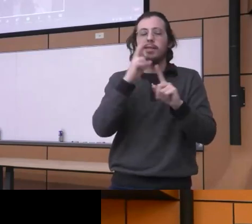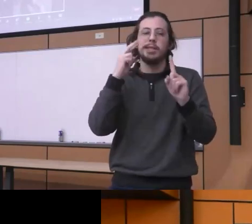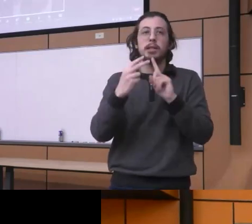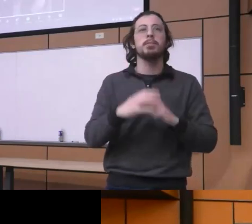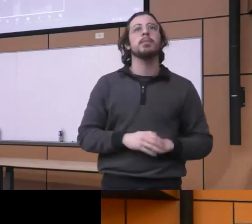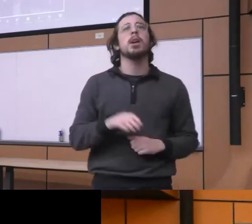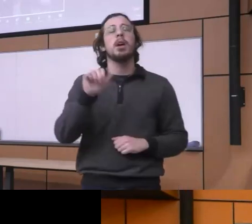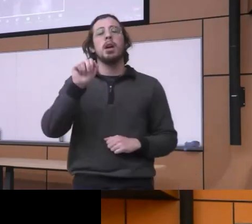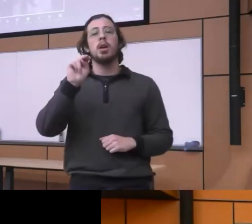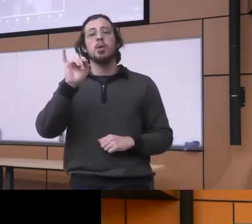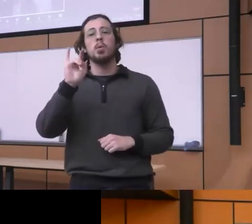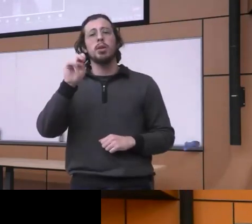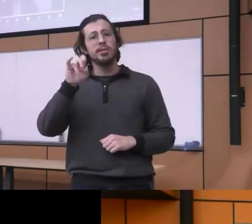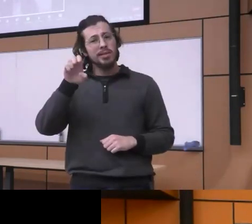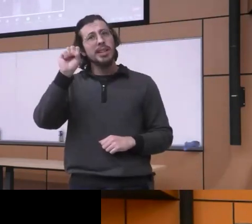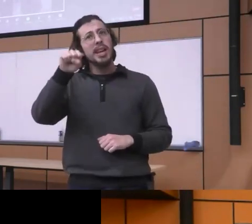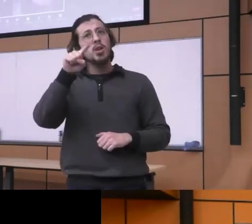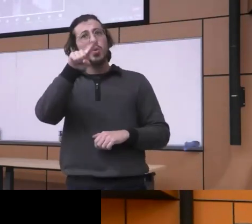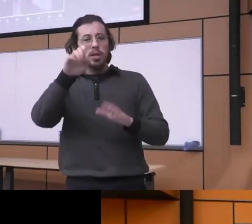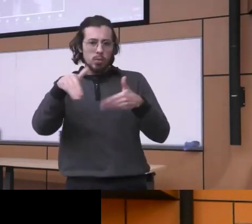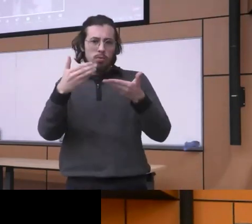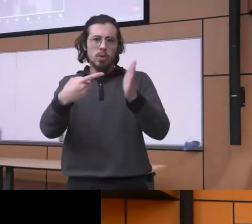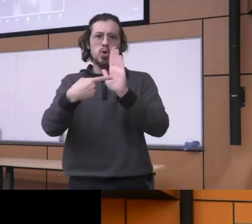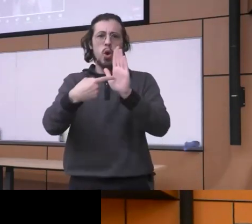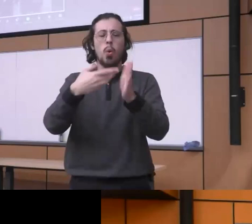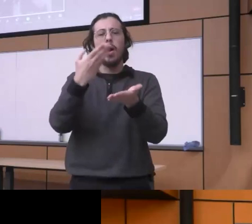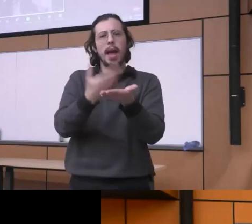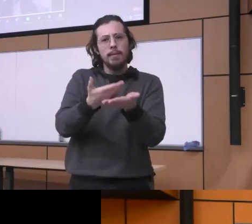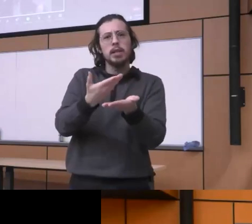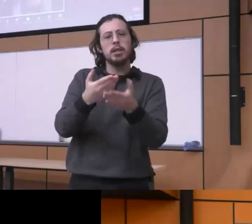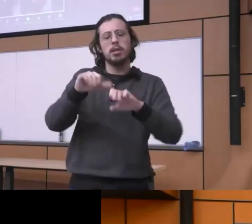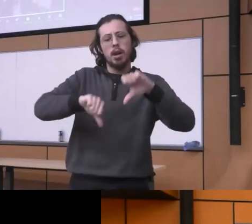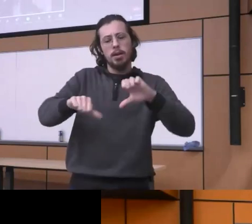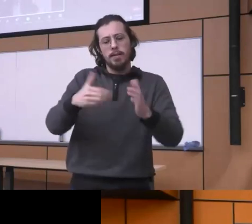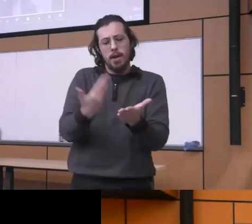with the evidence you know with the scientific evidence as well as really listen to them you